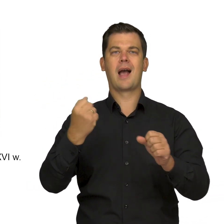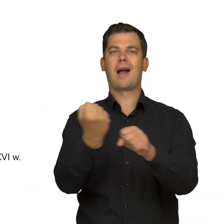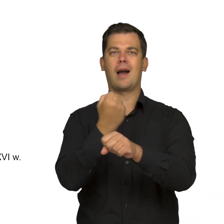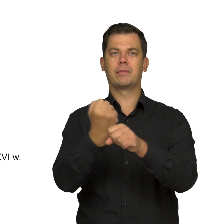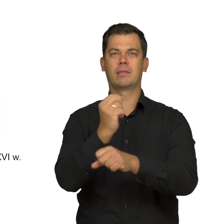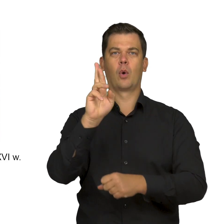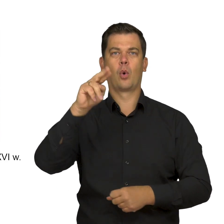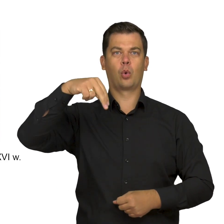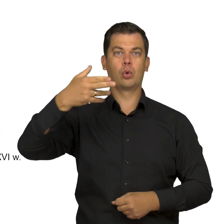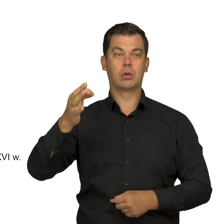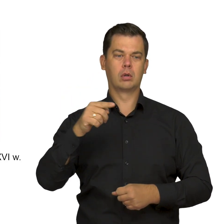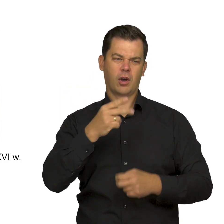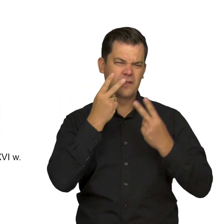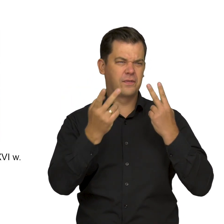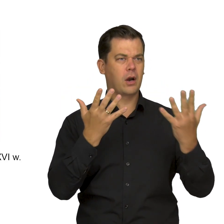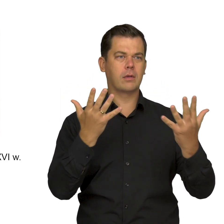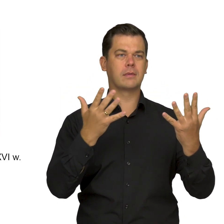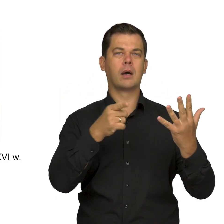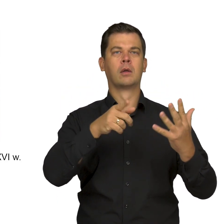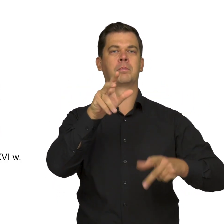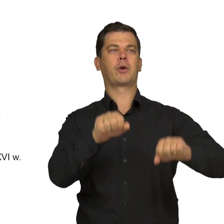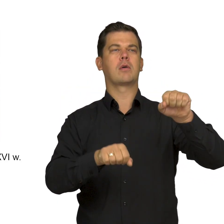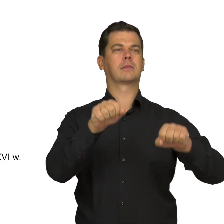but the artist may have been inspired